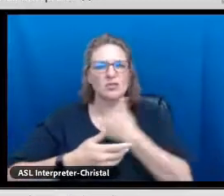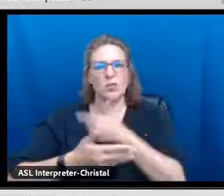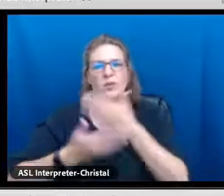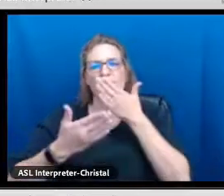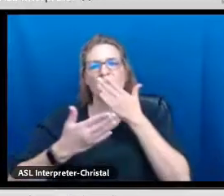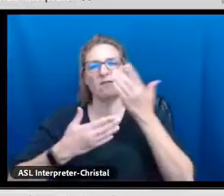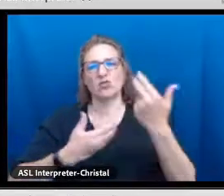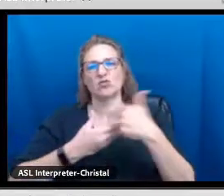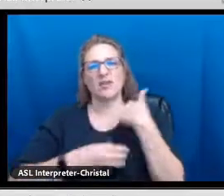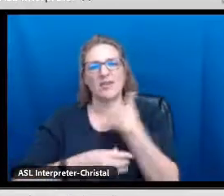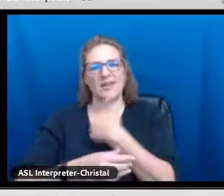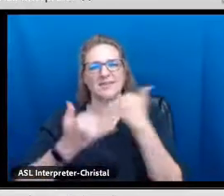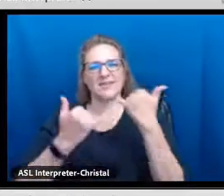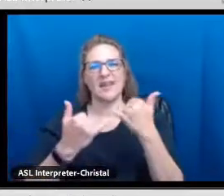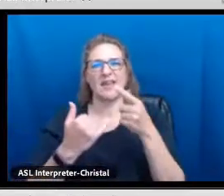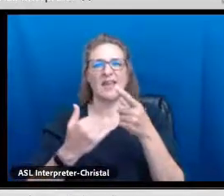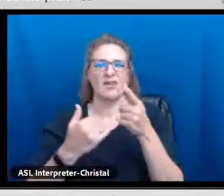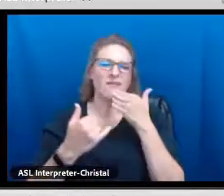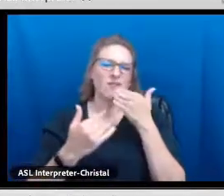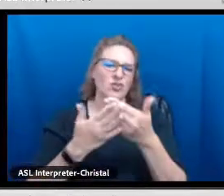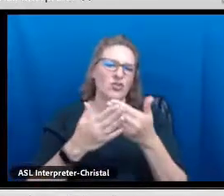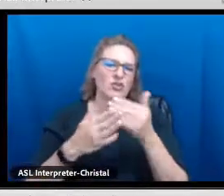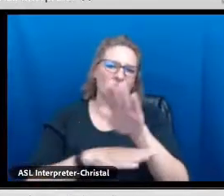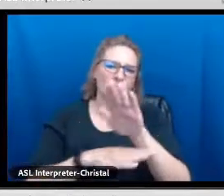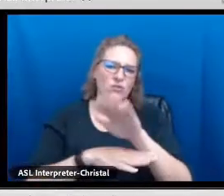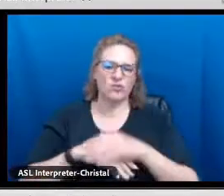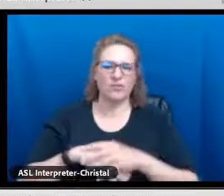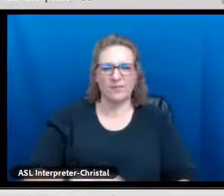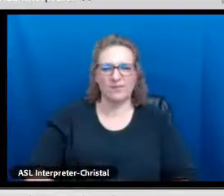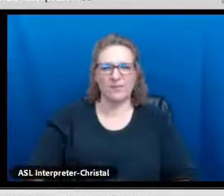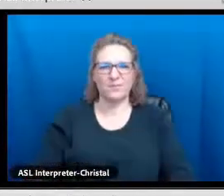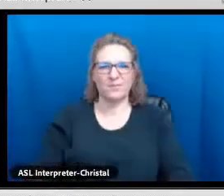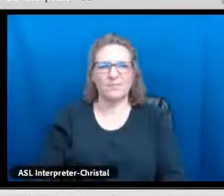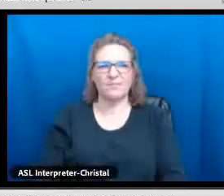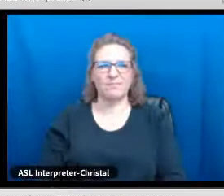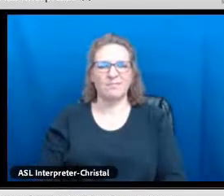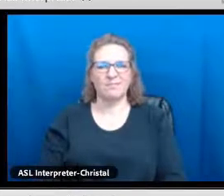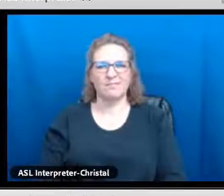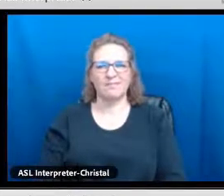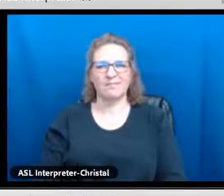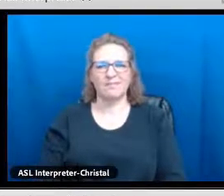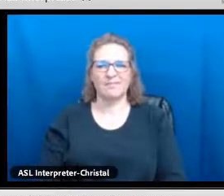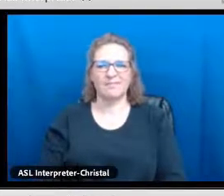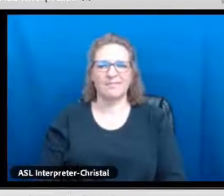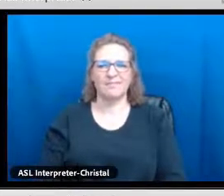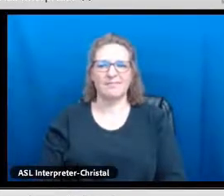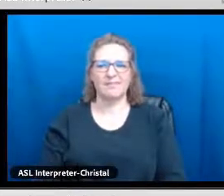We really thank you for all your great feedback in the chat box and your questions and your being interactive.